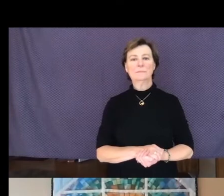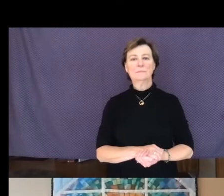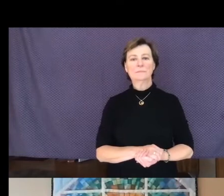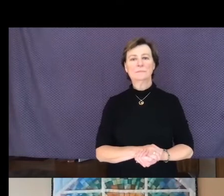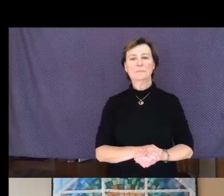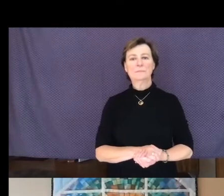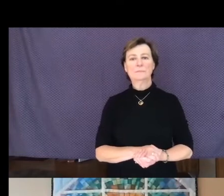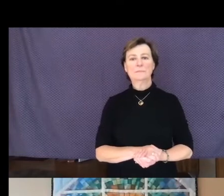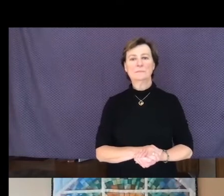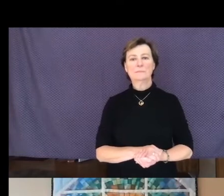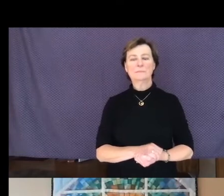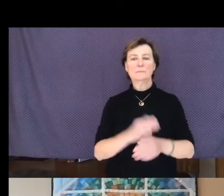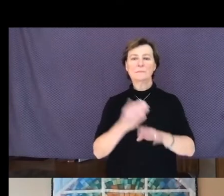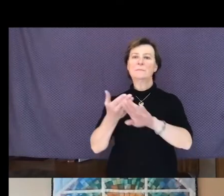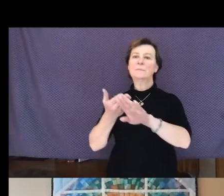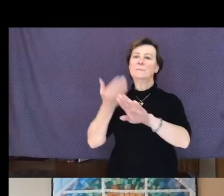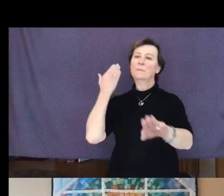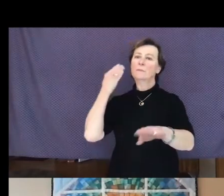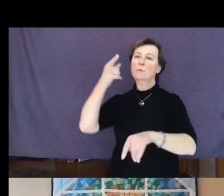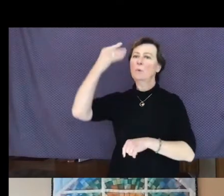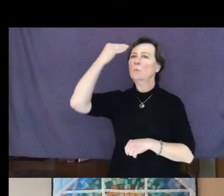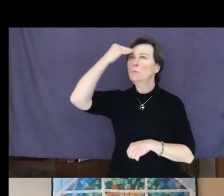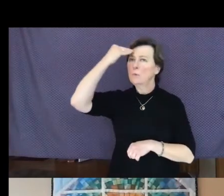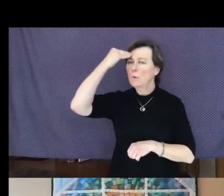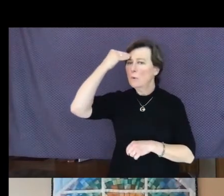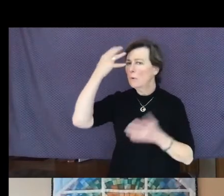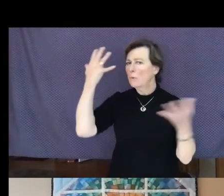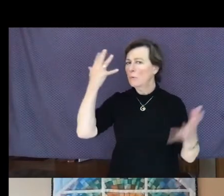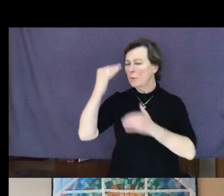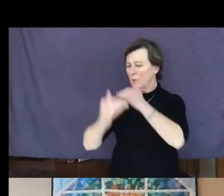Before you know what kindness really is